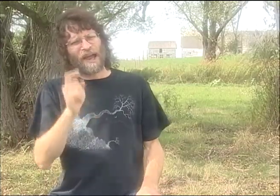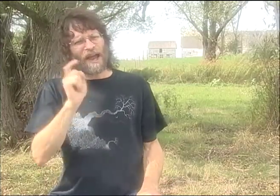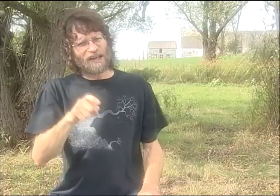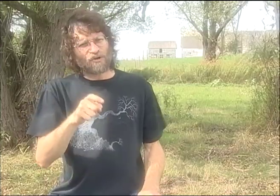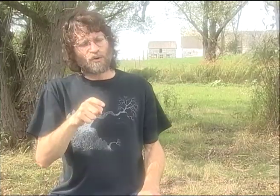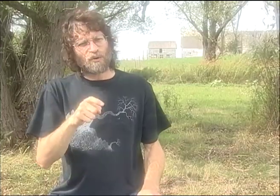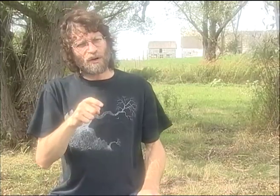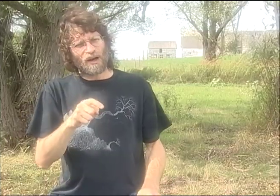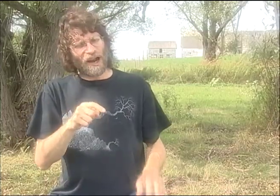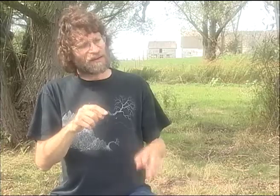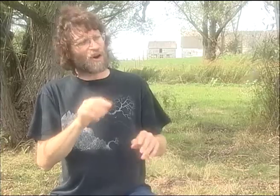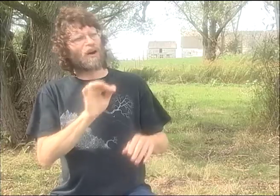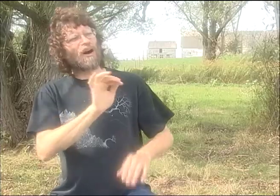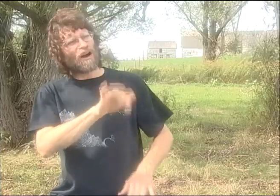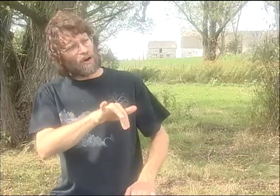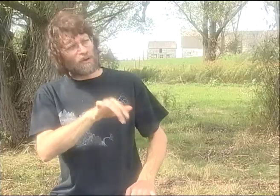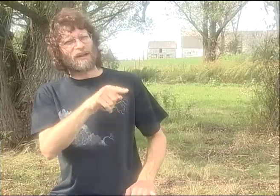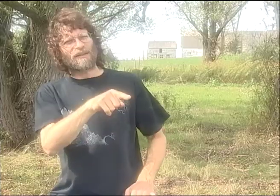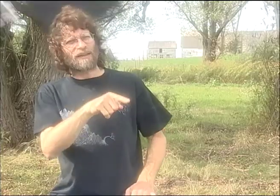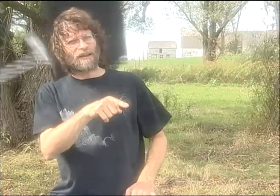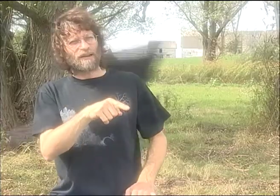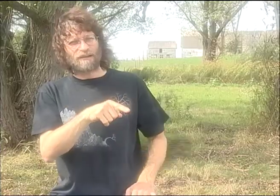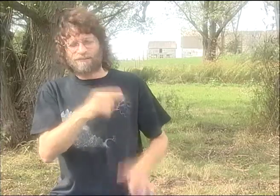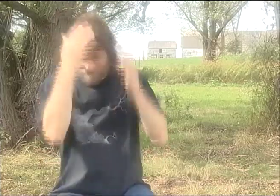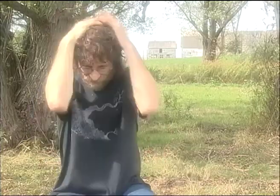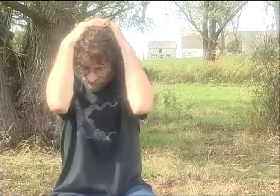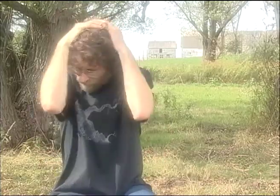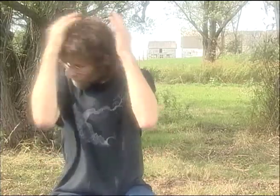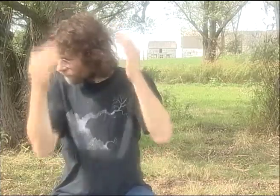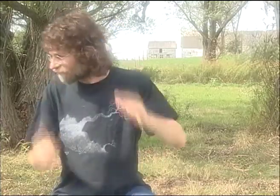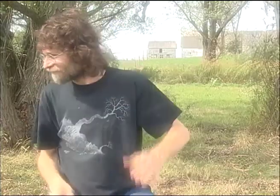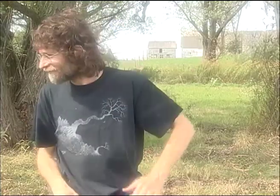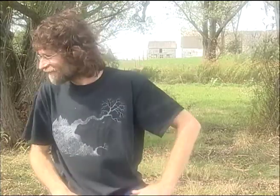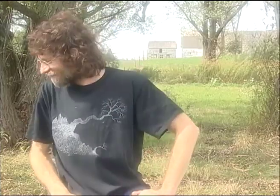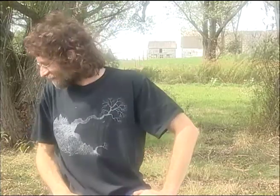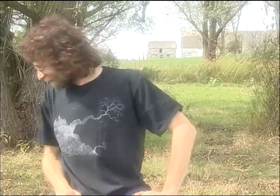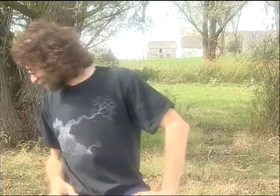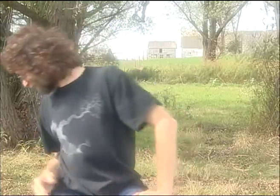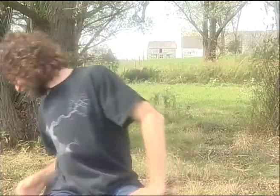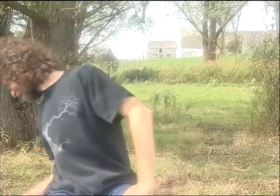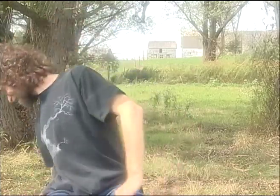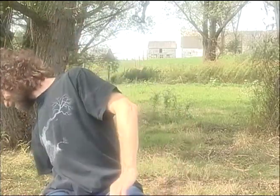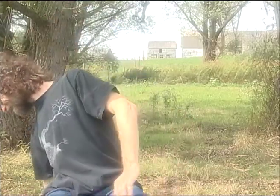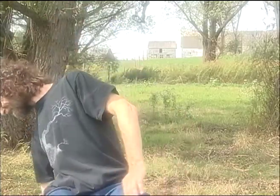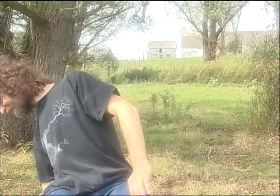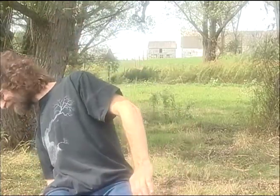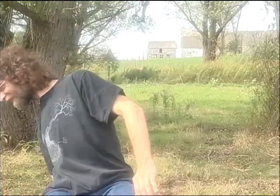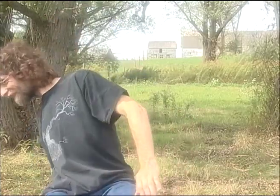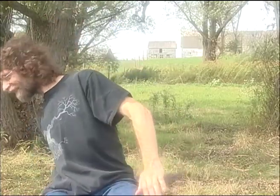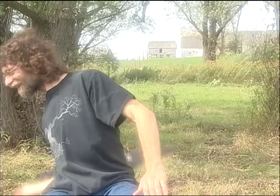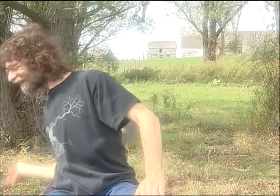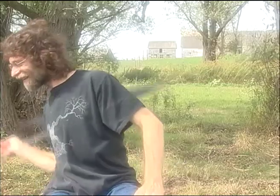PLEASE, PLEASE, LIKE MY TALENT." BUT I THINK THESE OLDER POETS, ONCE THEY SAW IT AND WRAPPED THEIR HEAD AROUND IT--